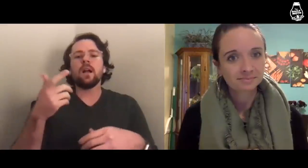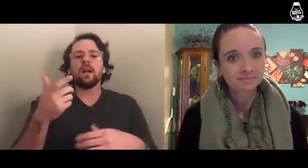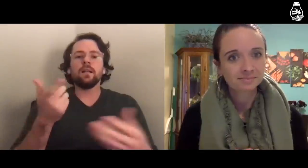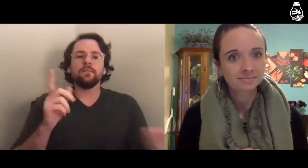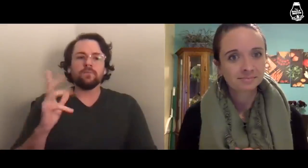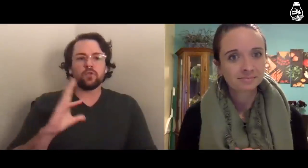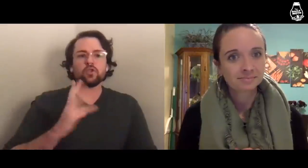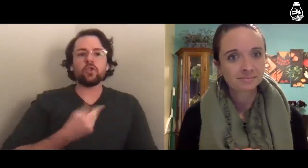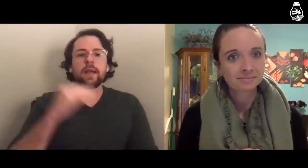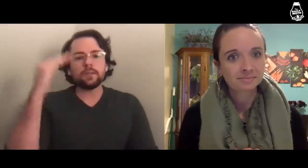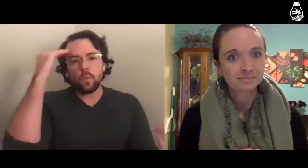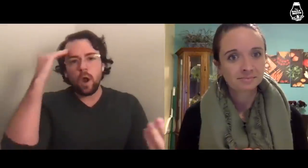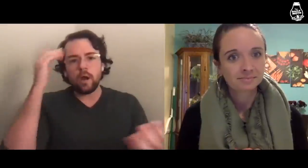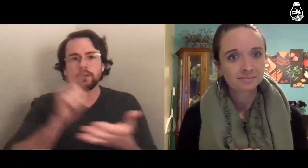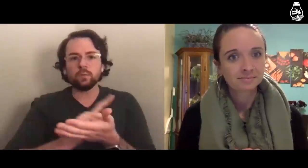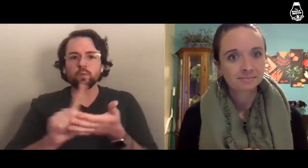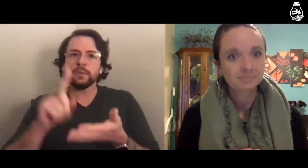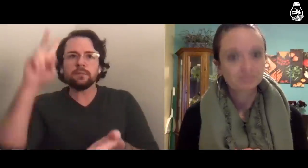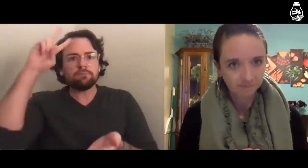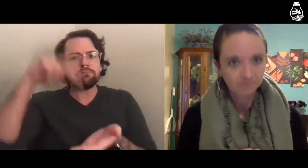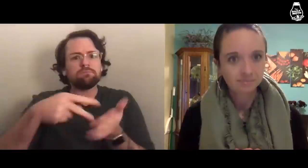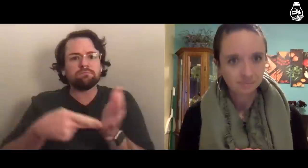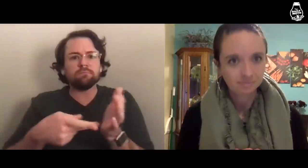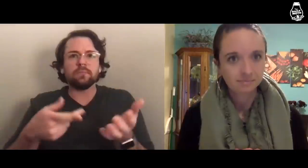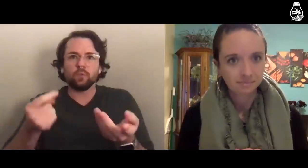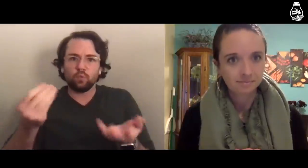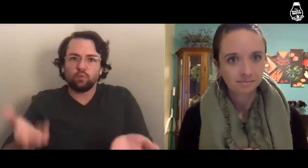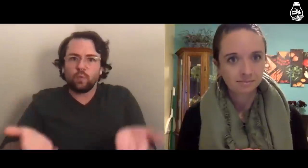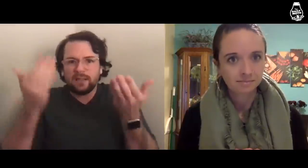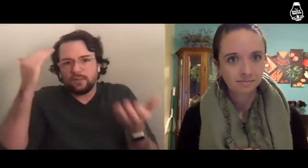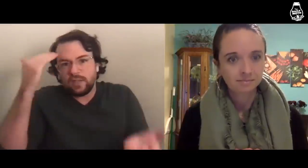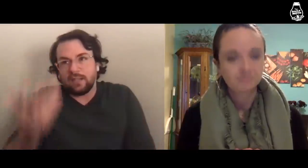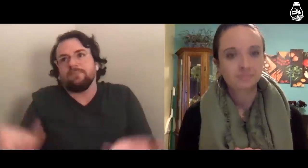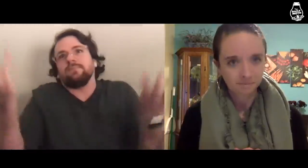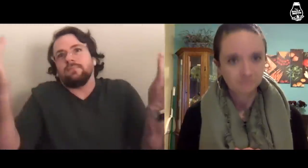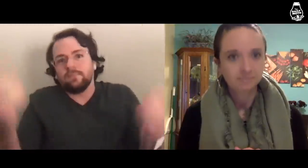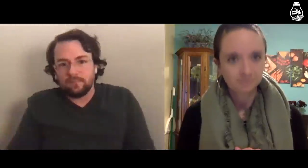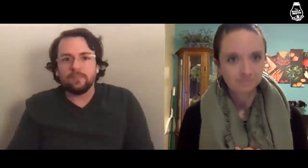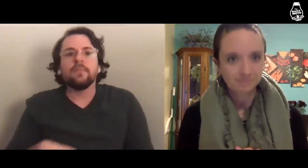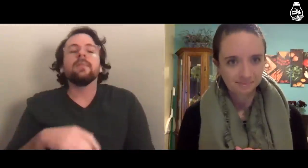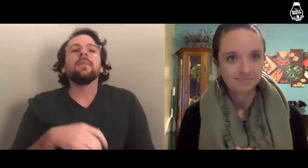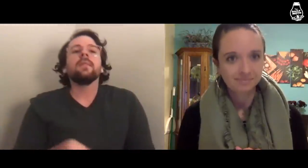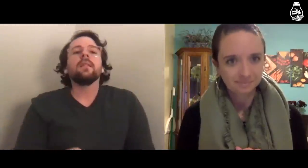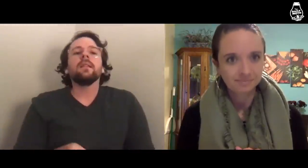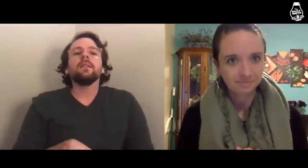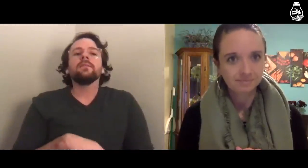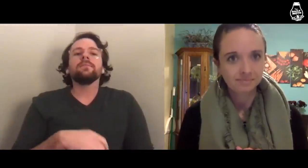Trans Awareness Week is meant to raise awareness, clearly.